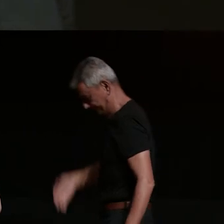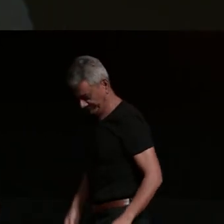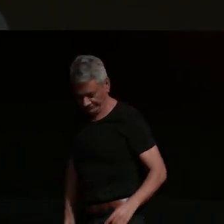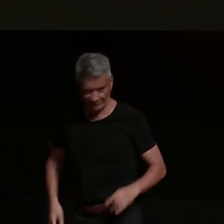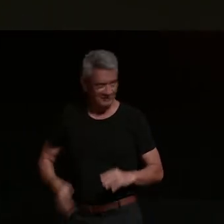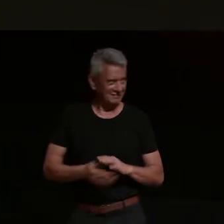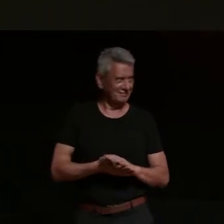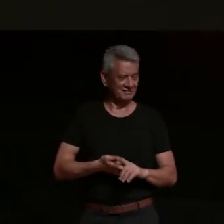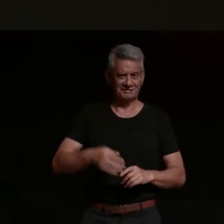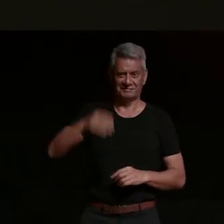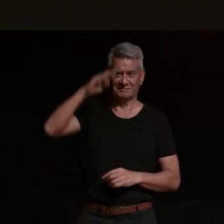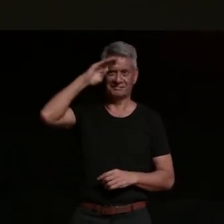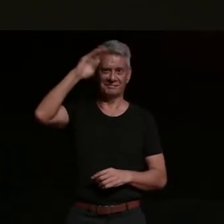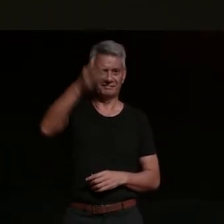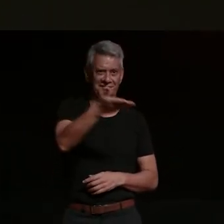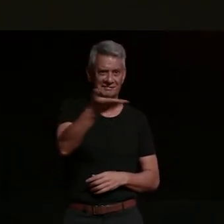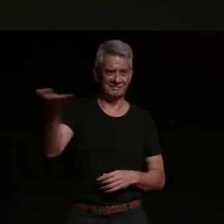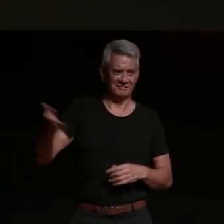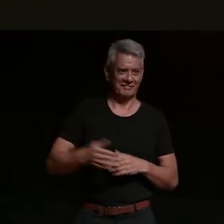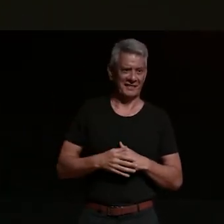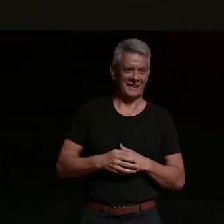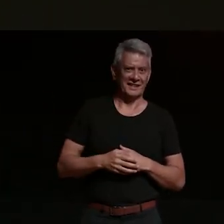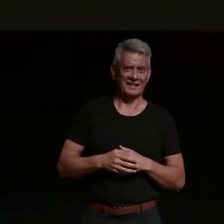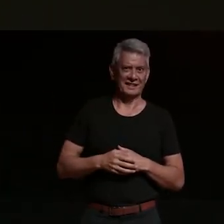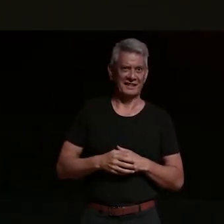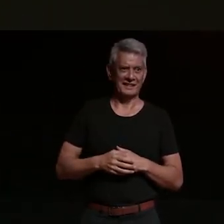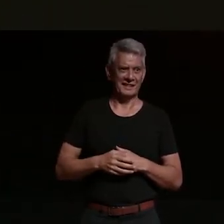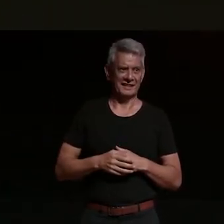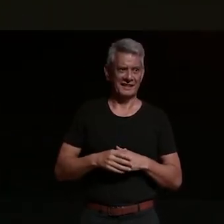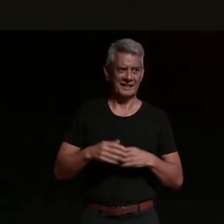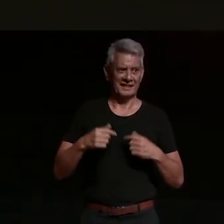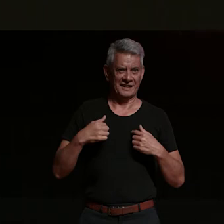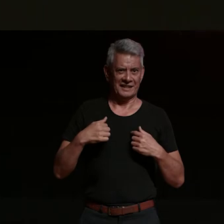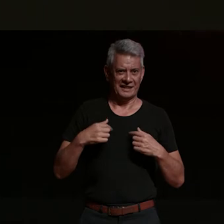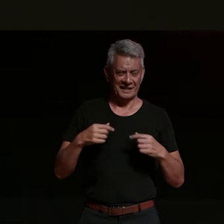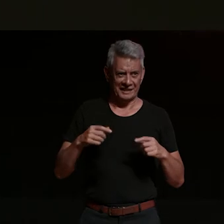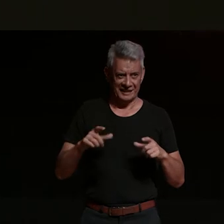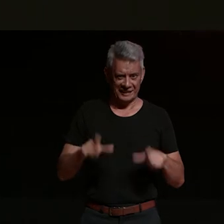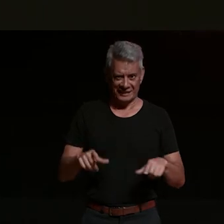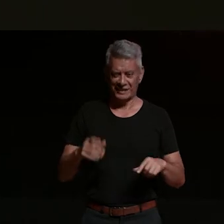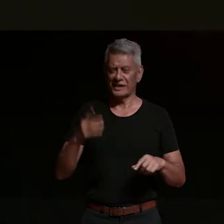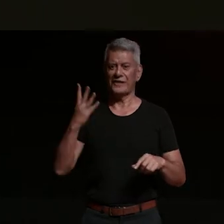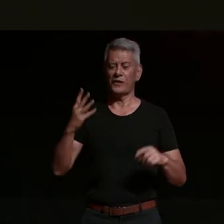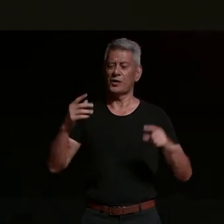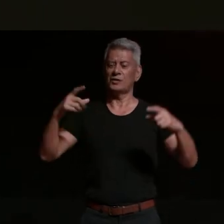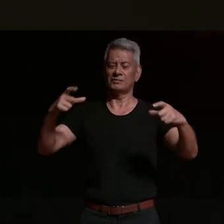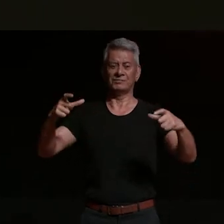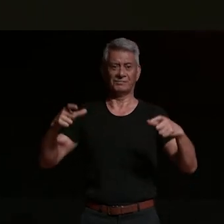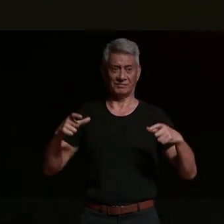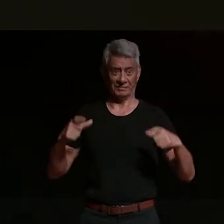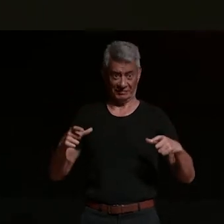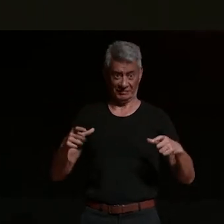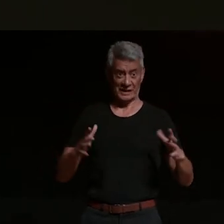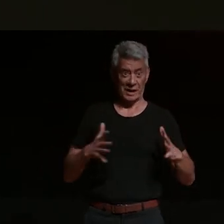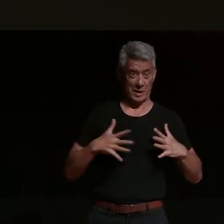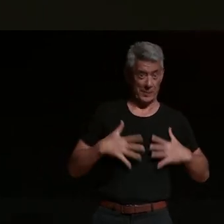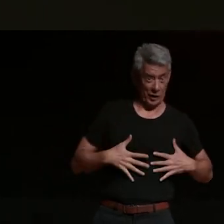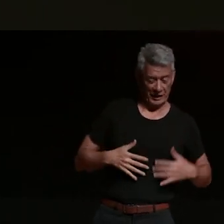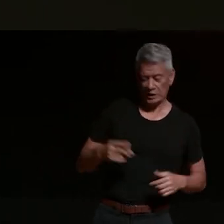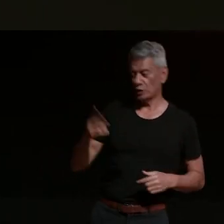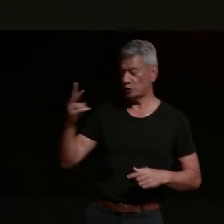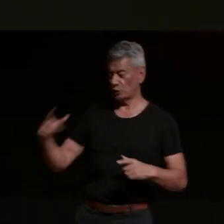g'day as i sang here a lot as four wheels move the body two wheels move the soul but i've always